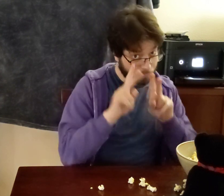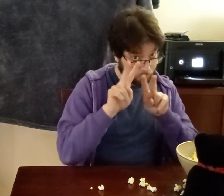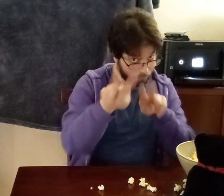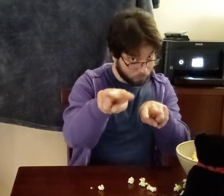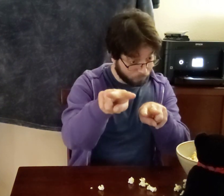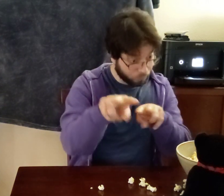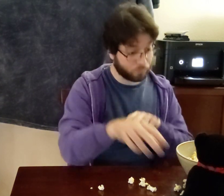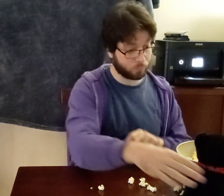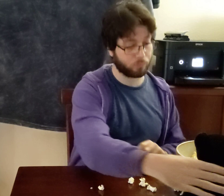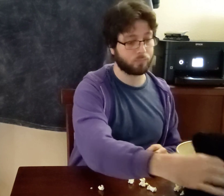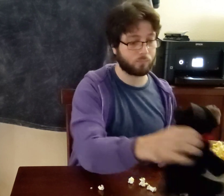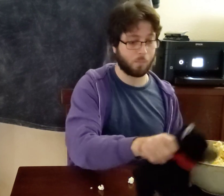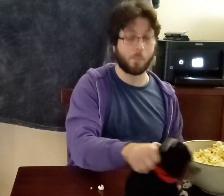LOOK